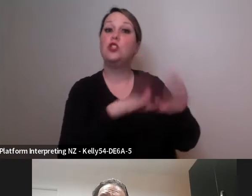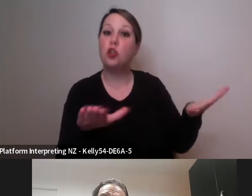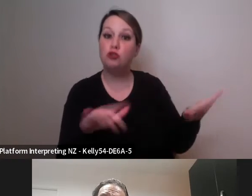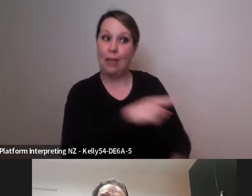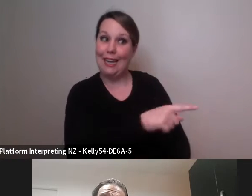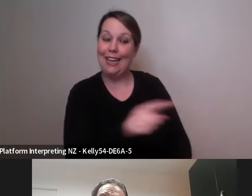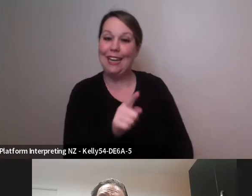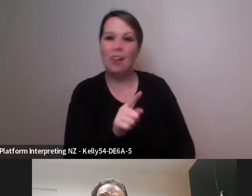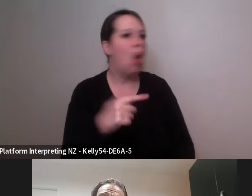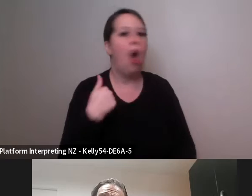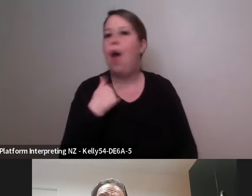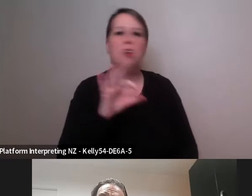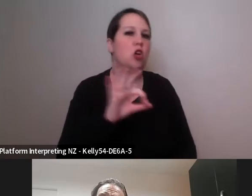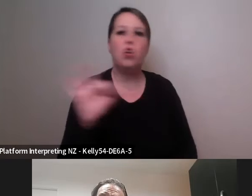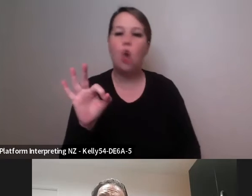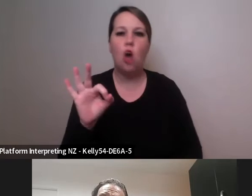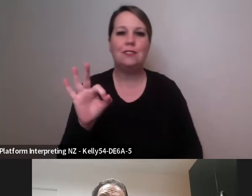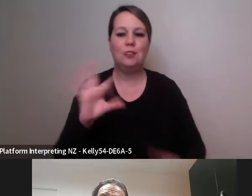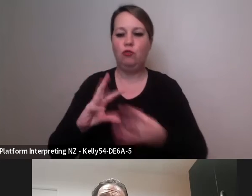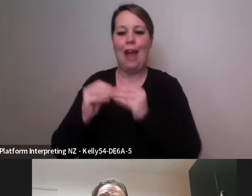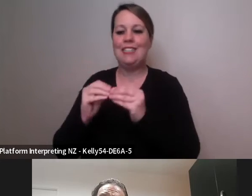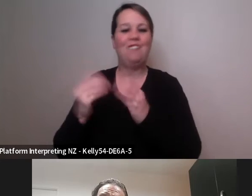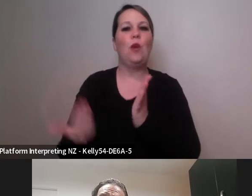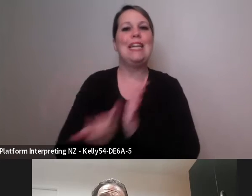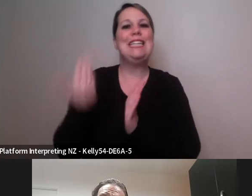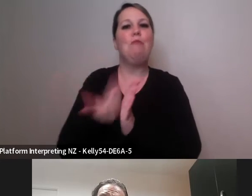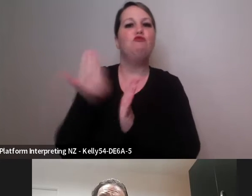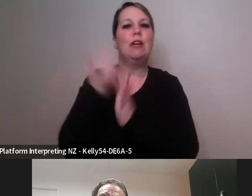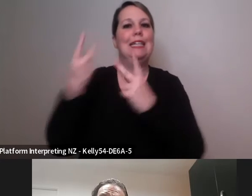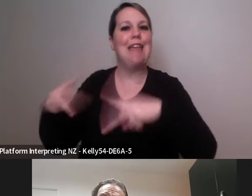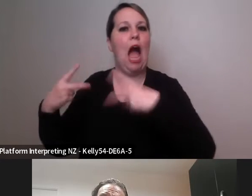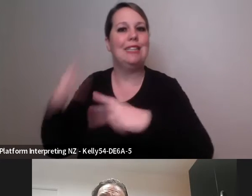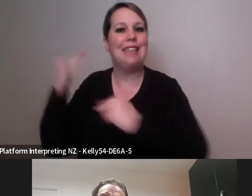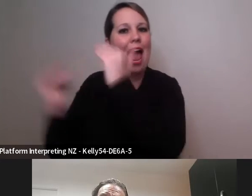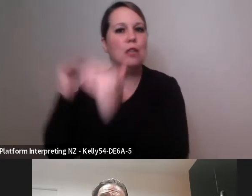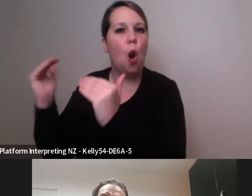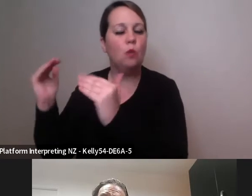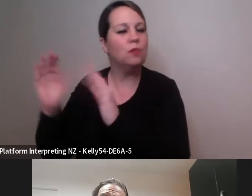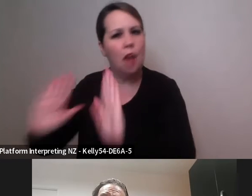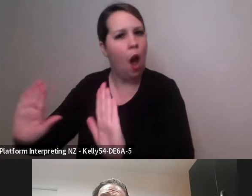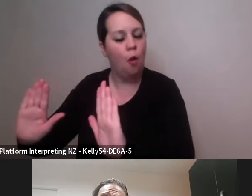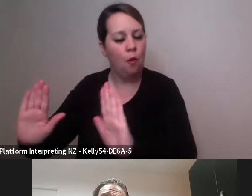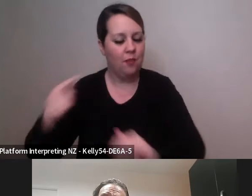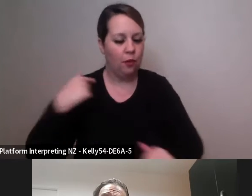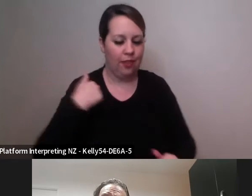a contemporary dance scene so I have to sort of put my, my sort of ideas and thinking around how